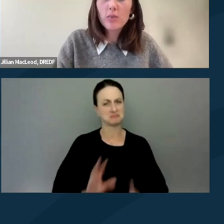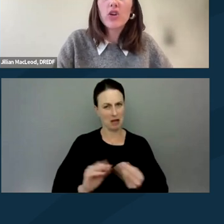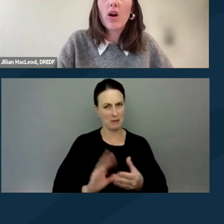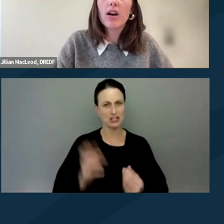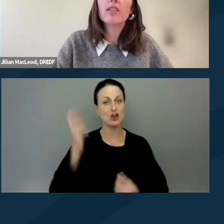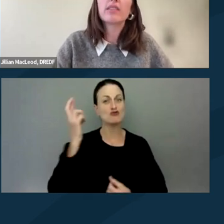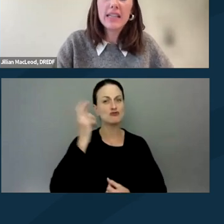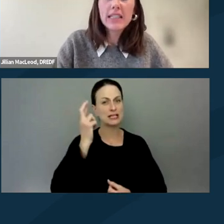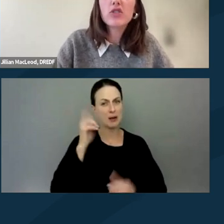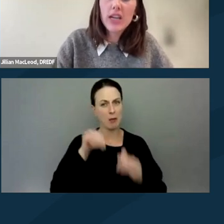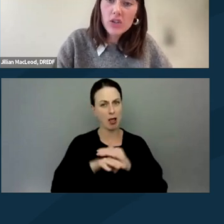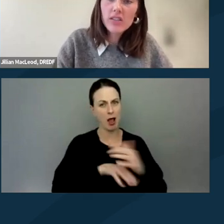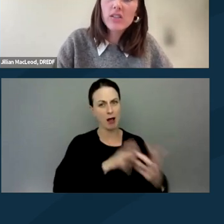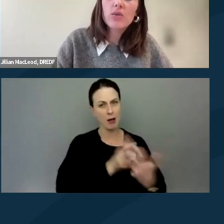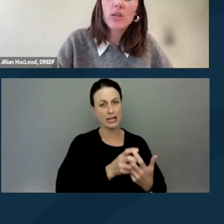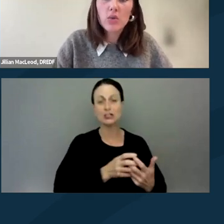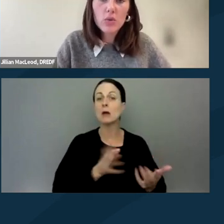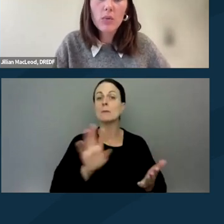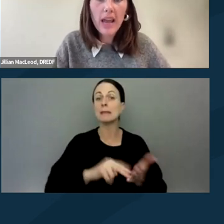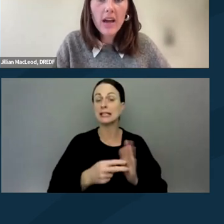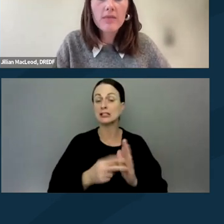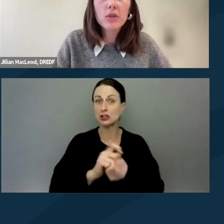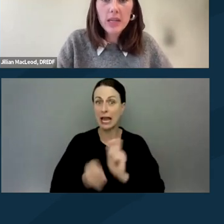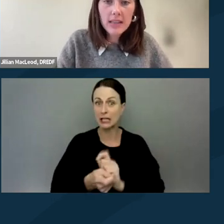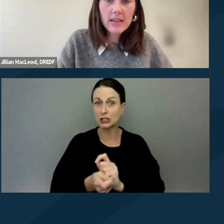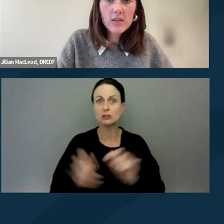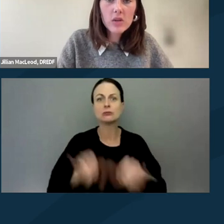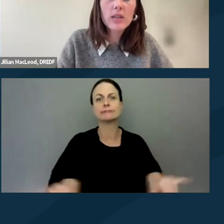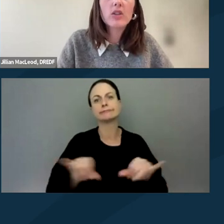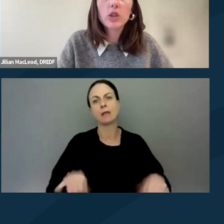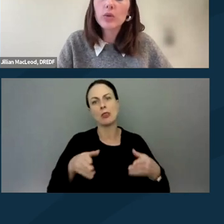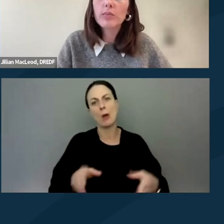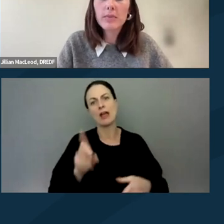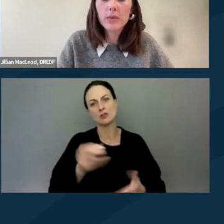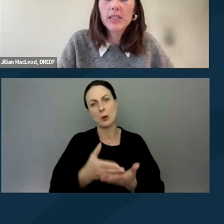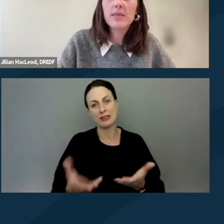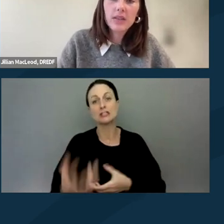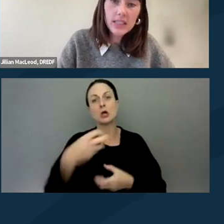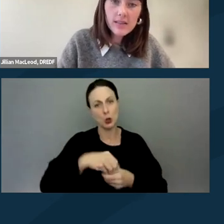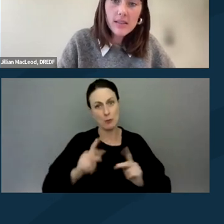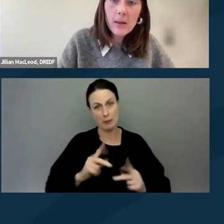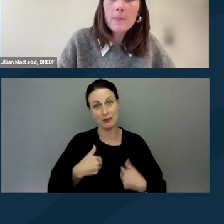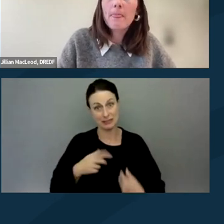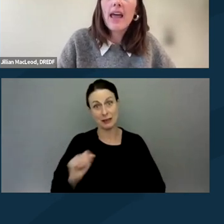which are technically changes to the usual way of doing things to include people with disabilities.